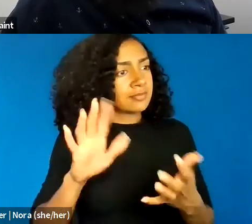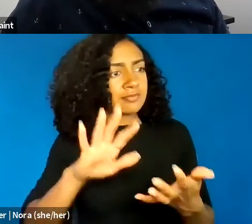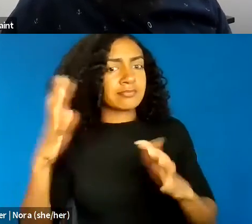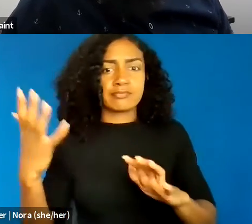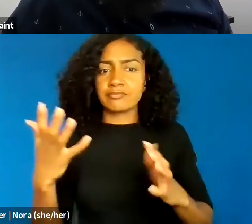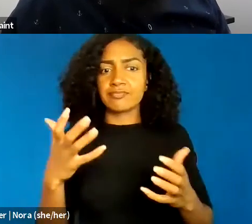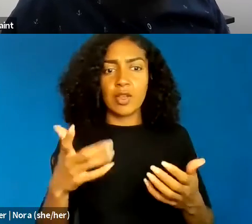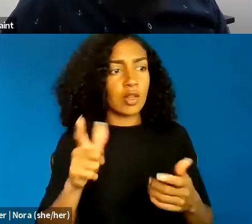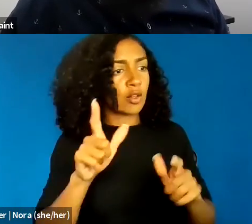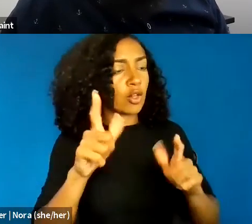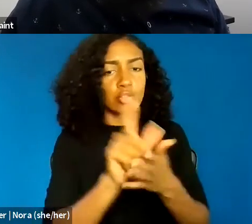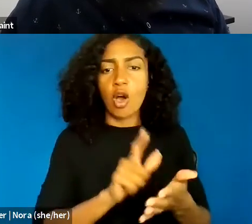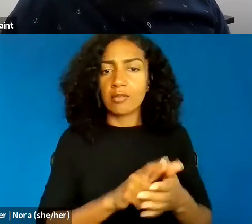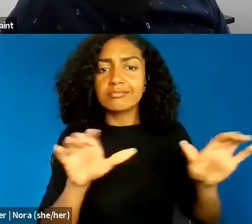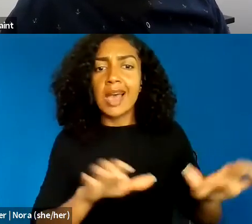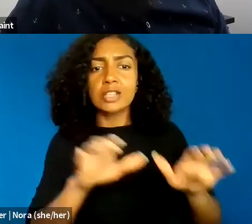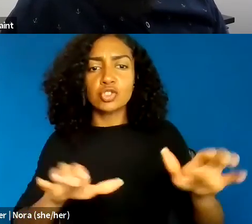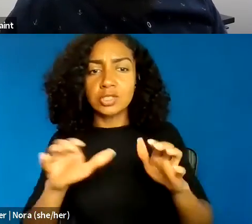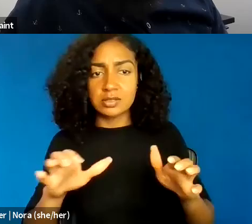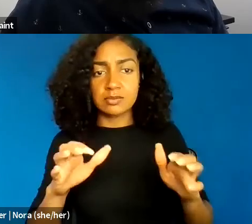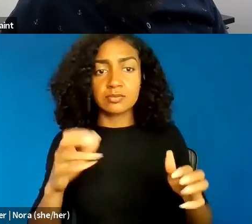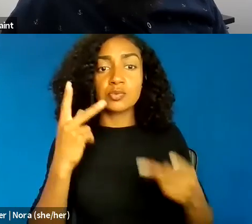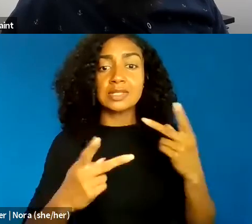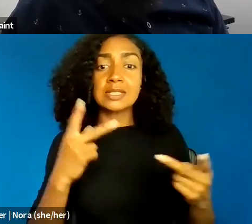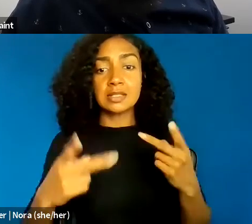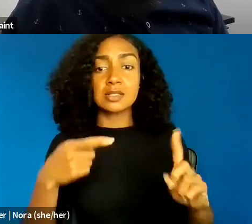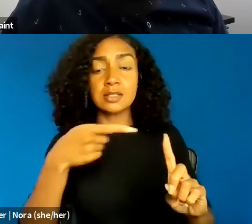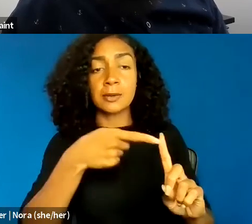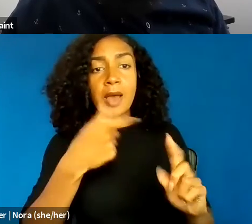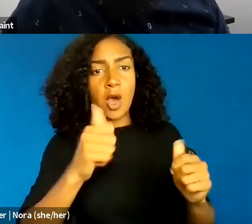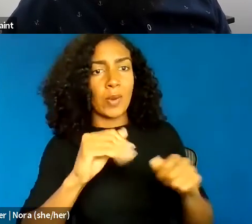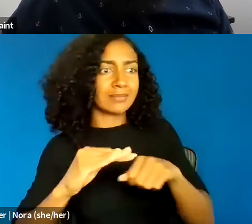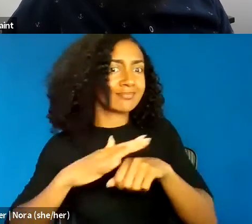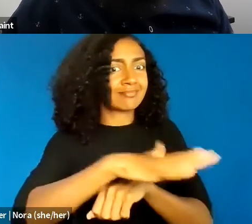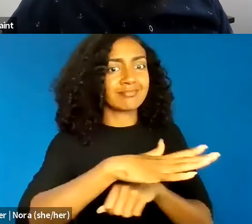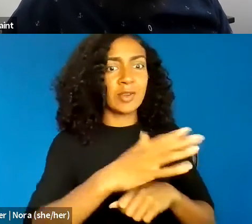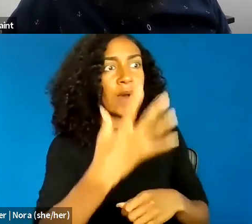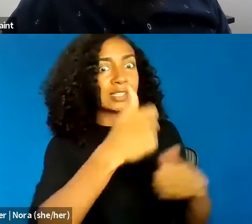that it is deemed a peril to the veil of White supremacy that looms over the American constitutional order,